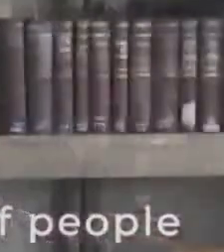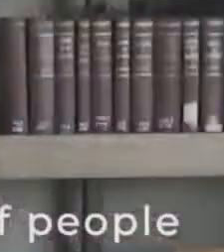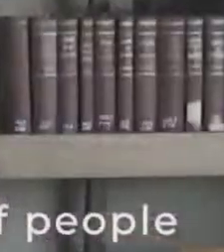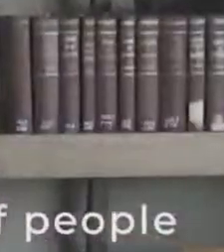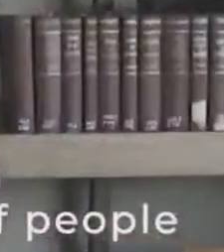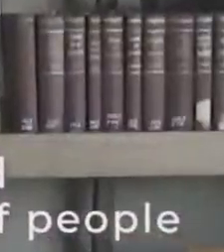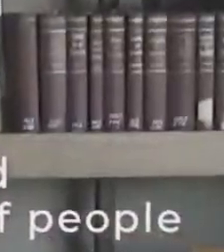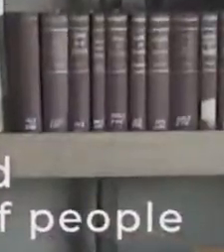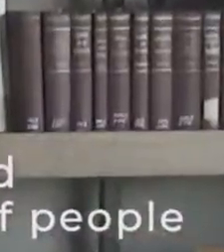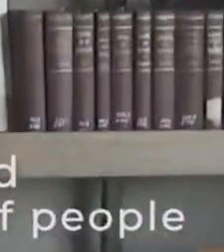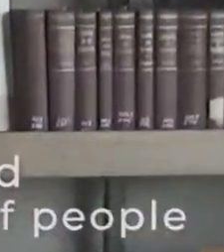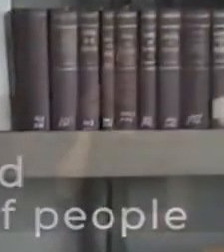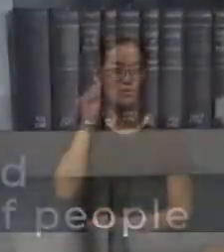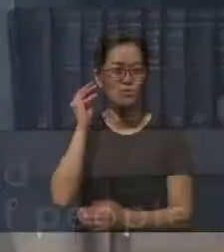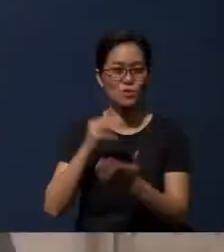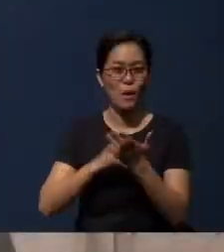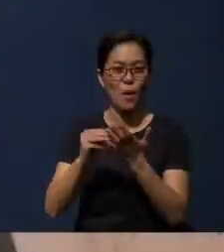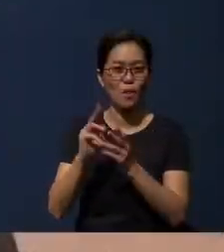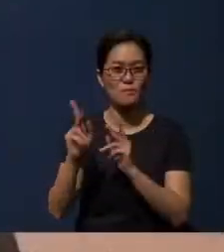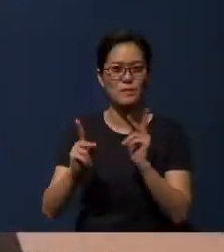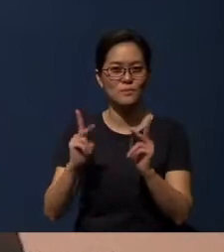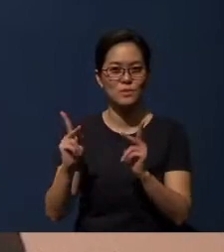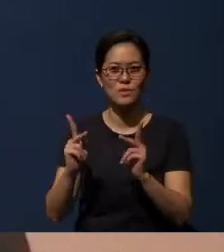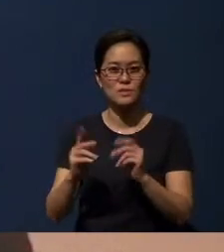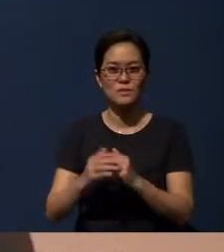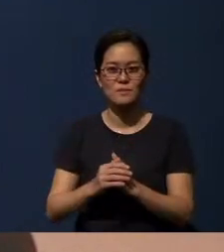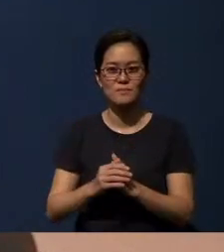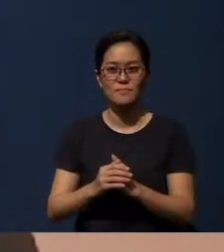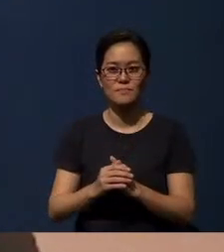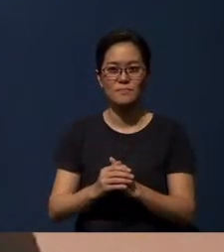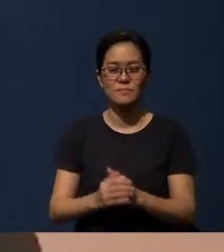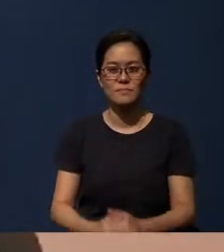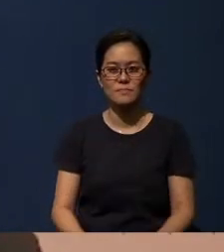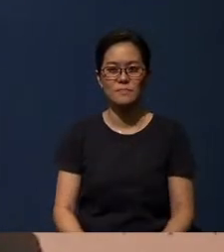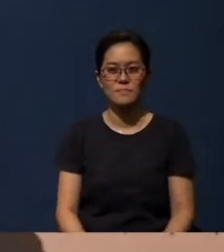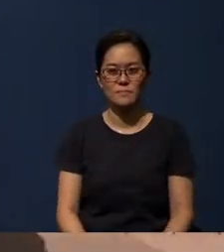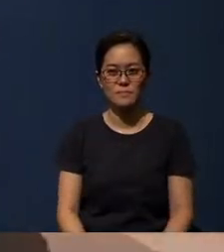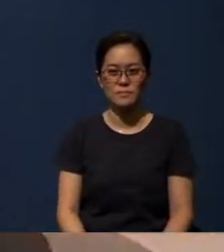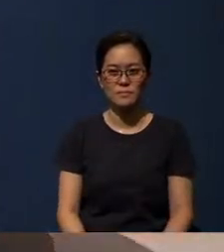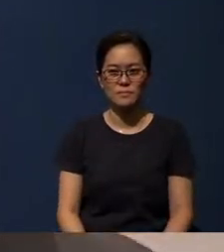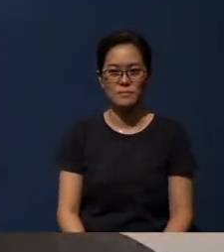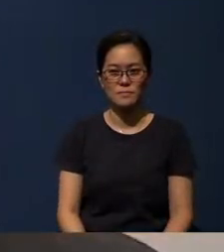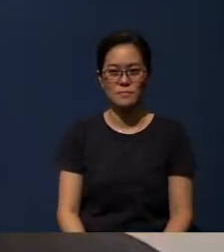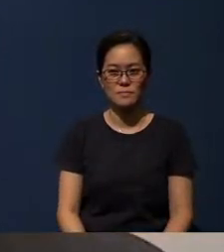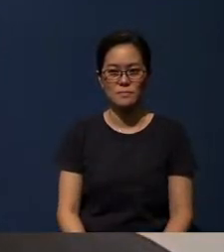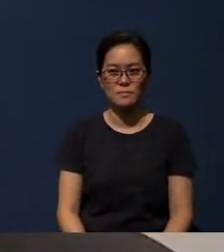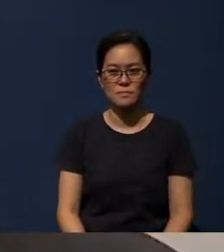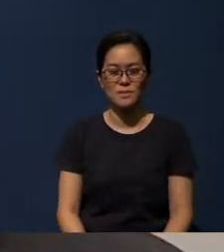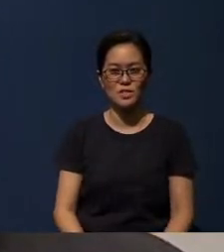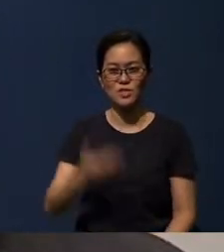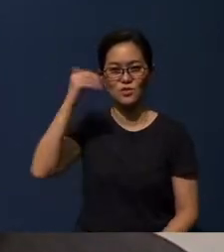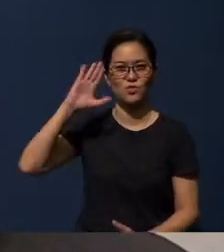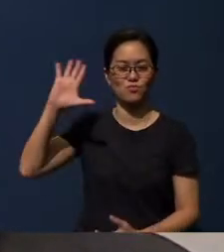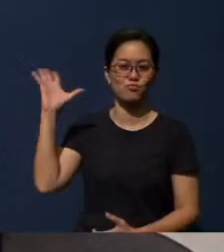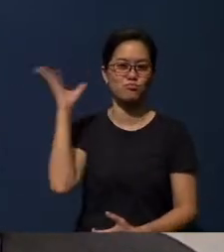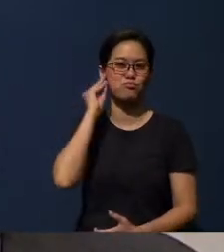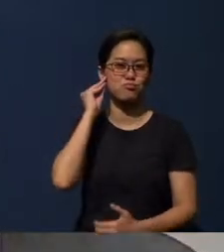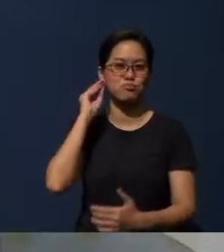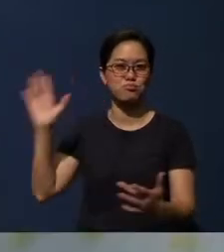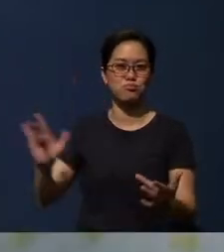This is the sound of millions of people - [In Mandarin] This is the sound of a global movement. [In English] (The) sound of God reaching out to us.